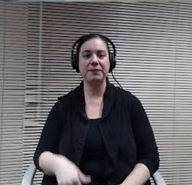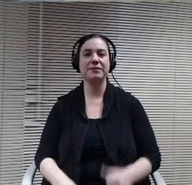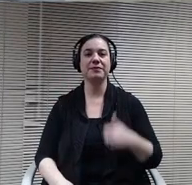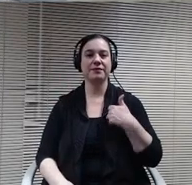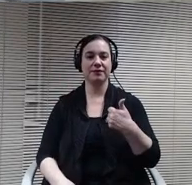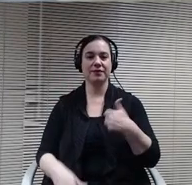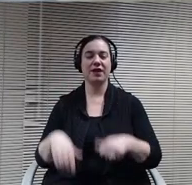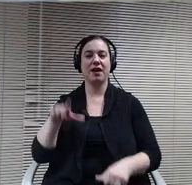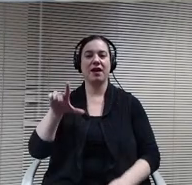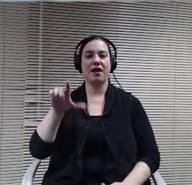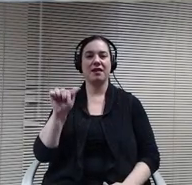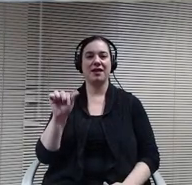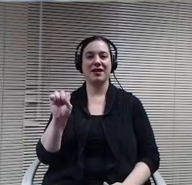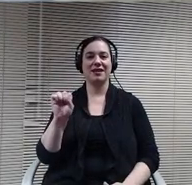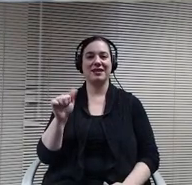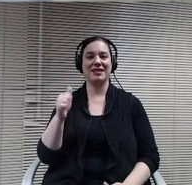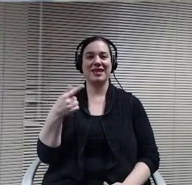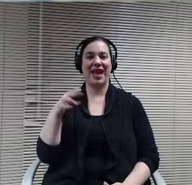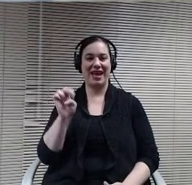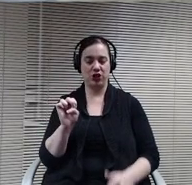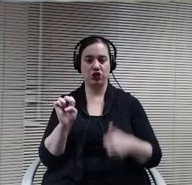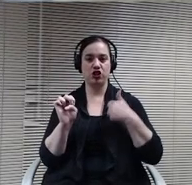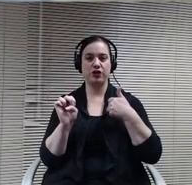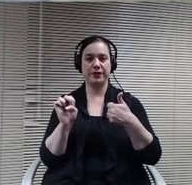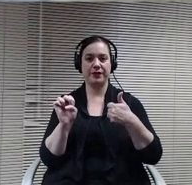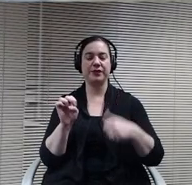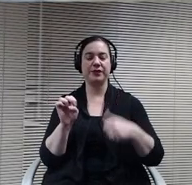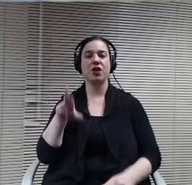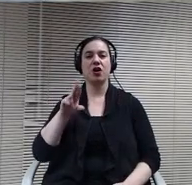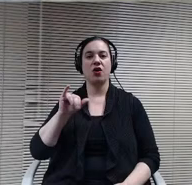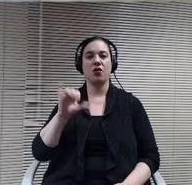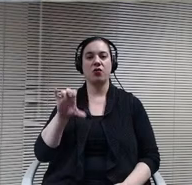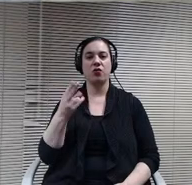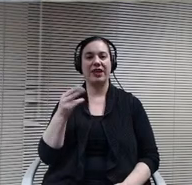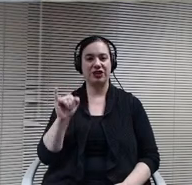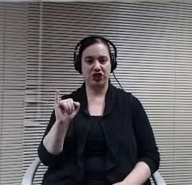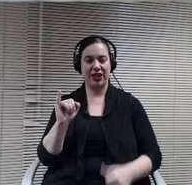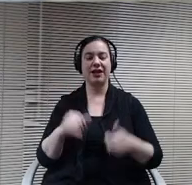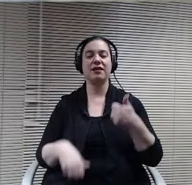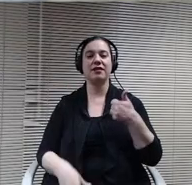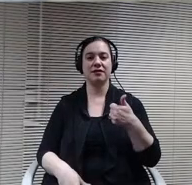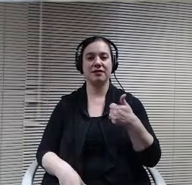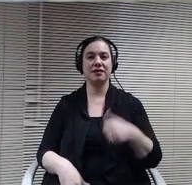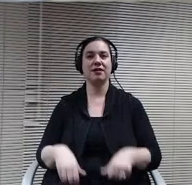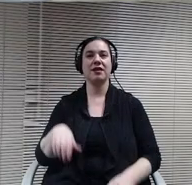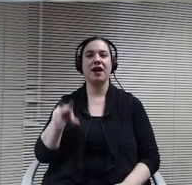Hi Richie. I board Member Vitaly High Board member